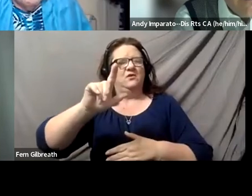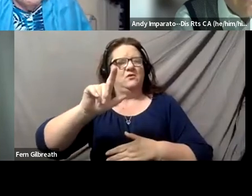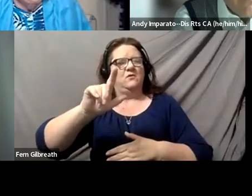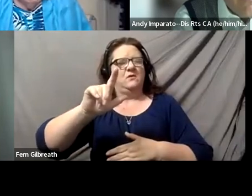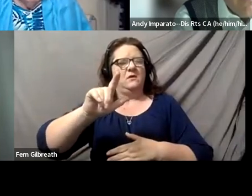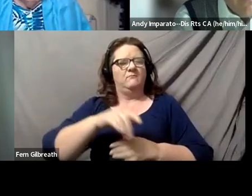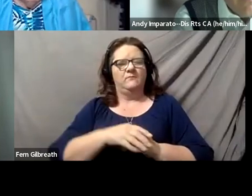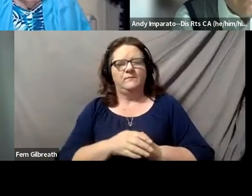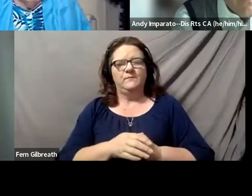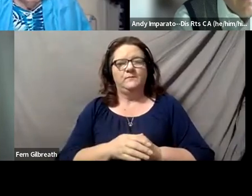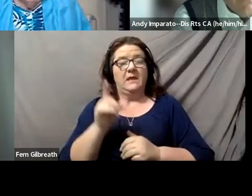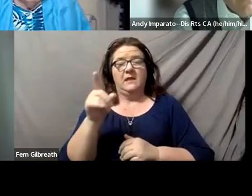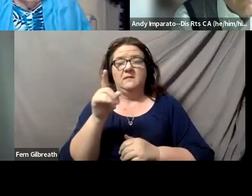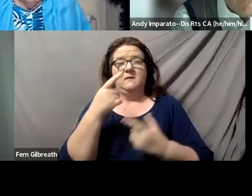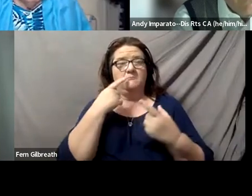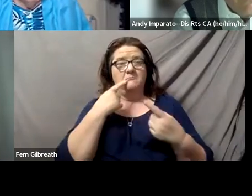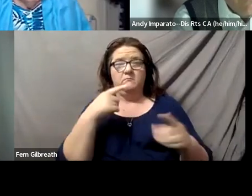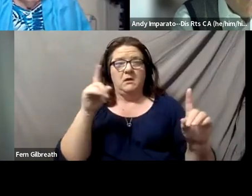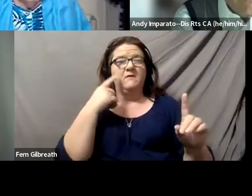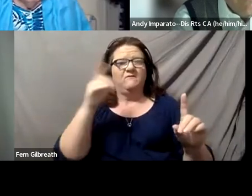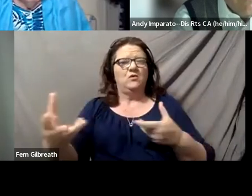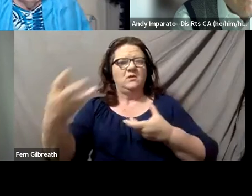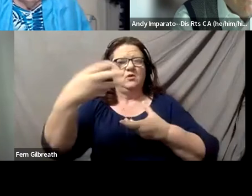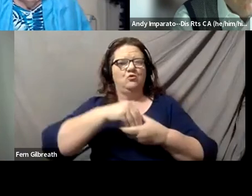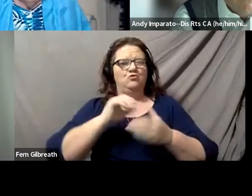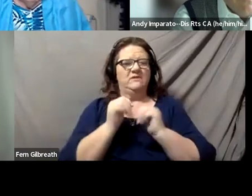which is known for their inclusive sports programs